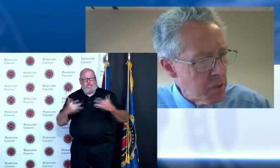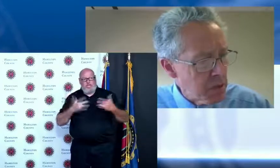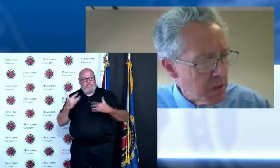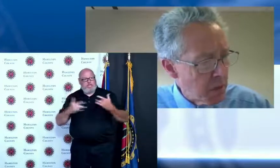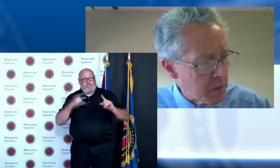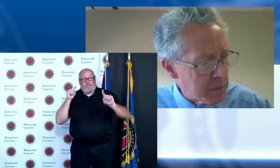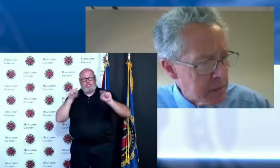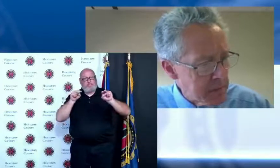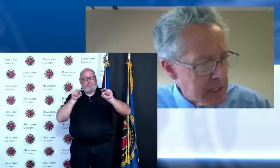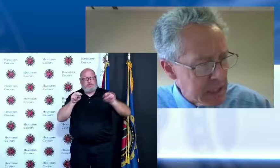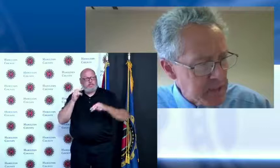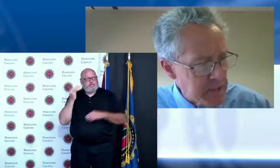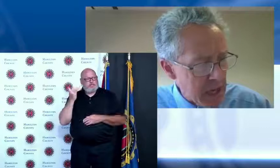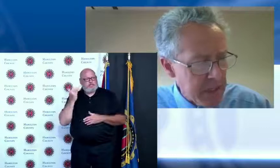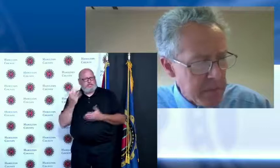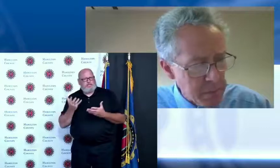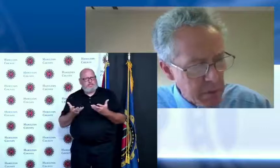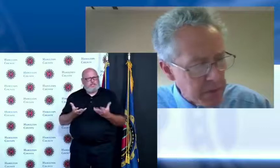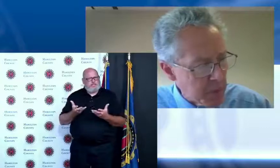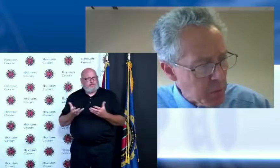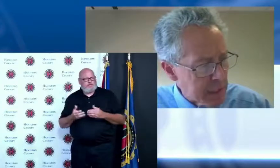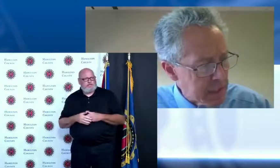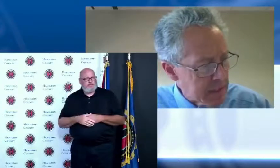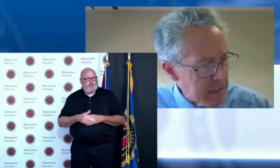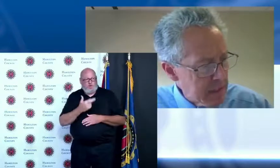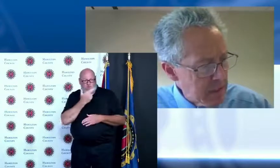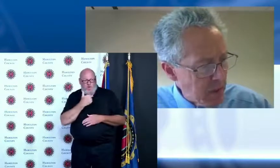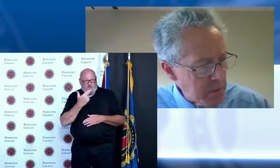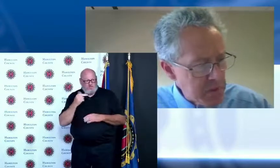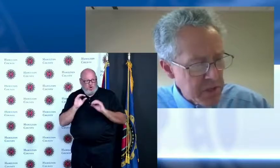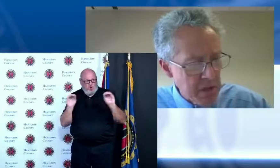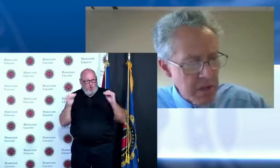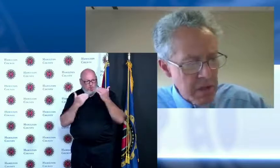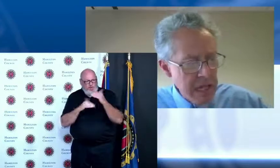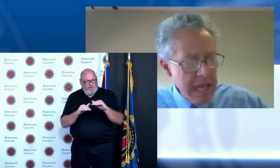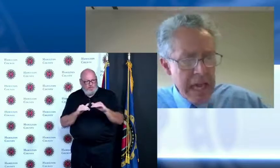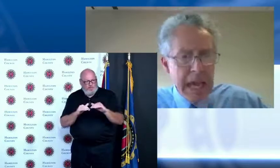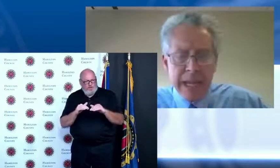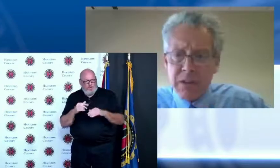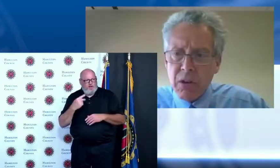who will no longer be limited inside you got Memorial Day weekend almost here and